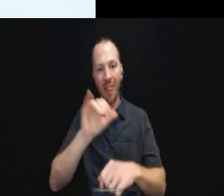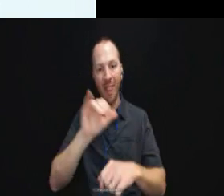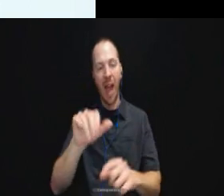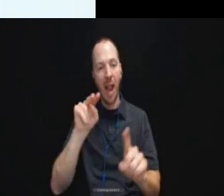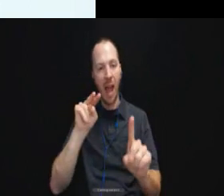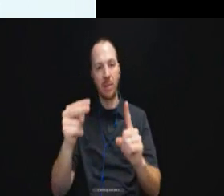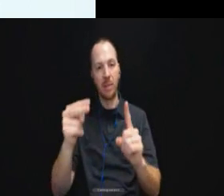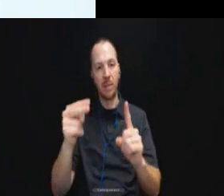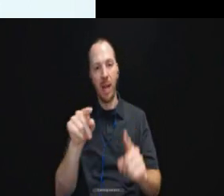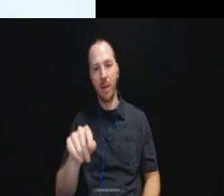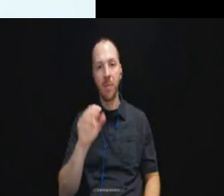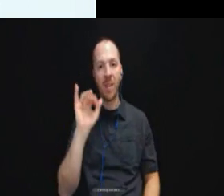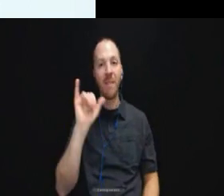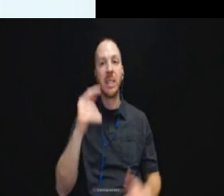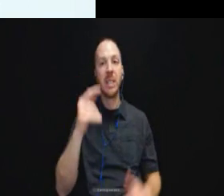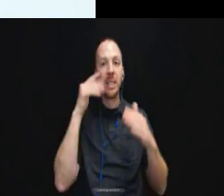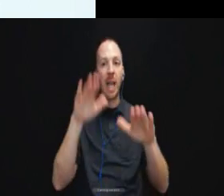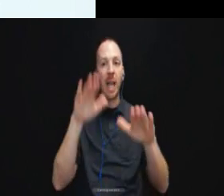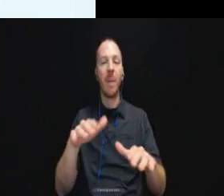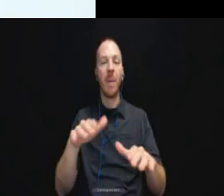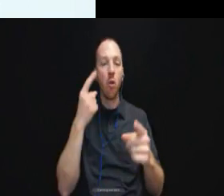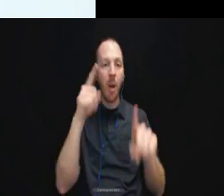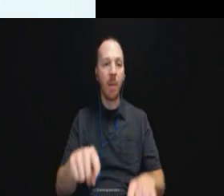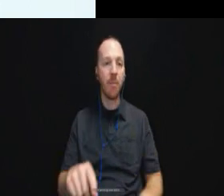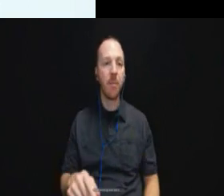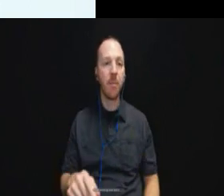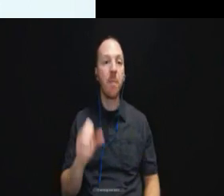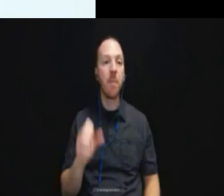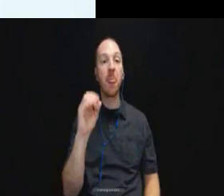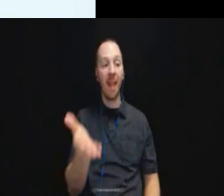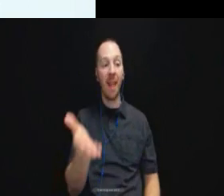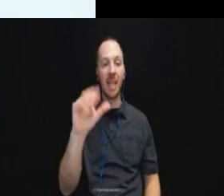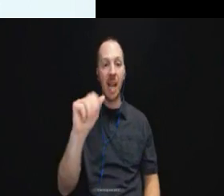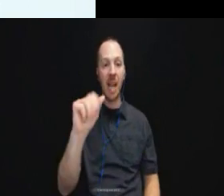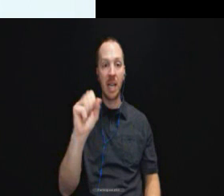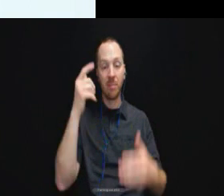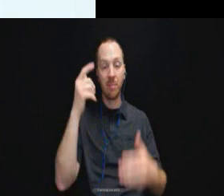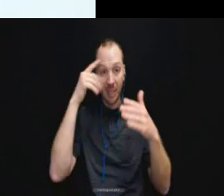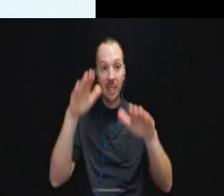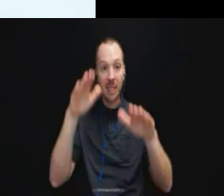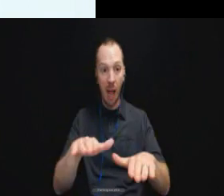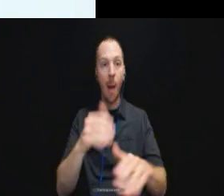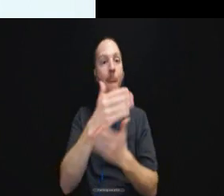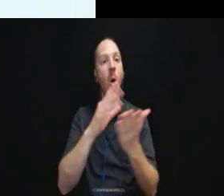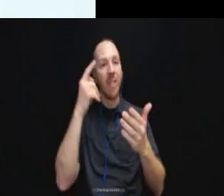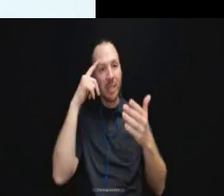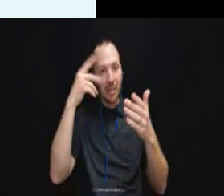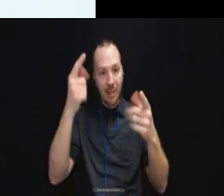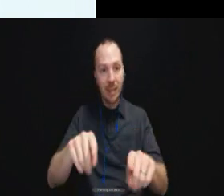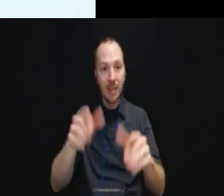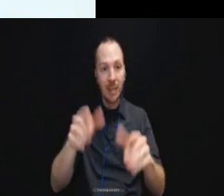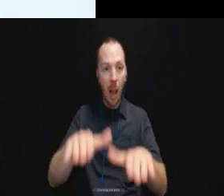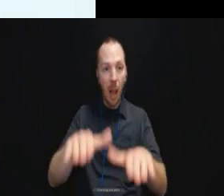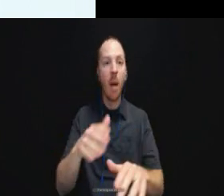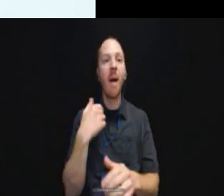of this settlement agreement. So this case settled and as part of a settlement there are number of both systemic changes